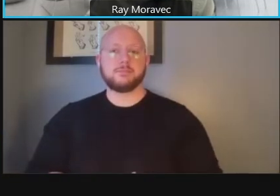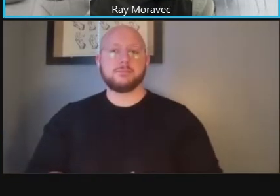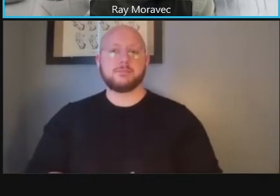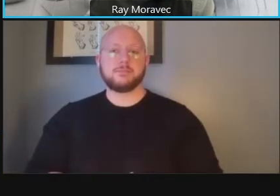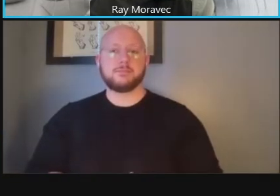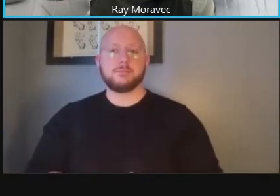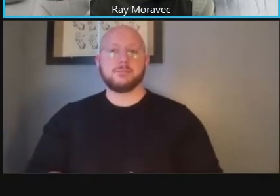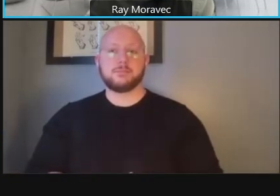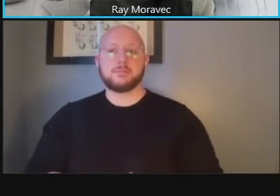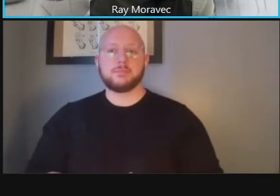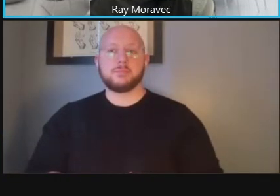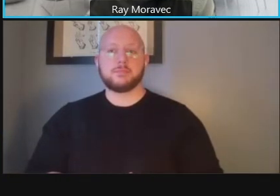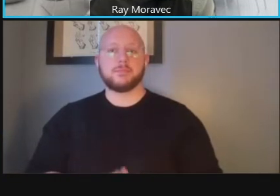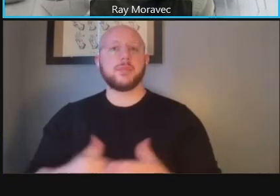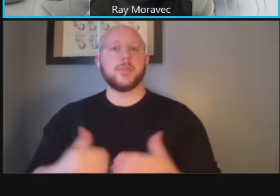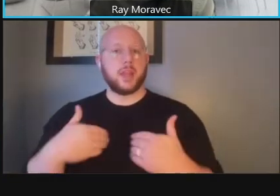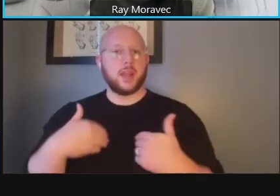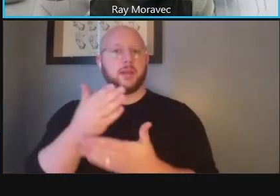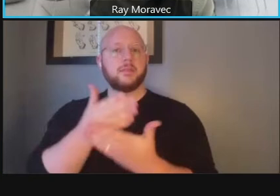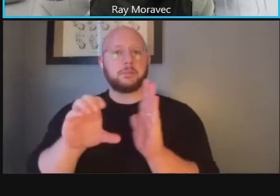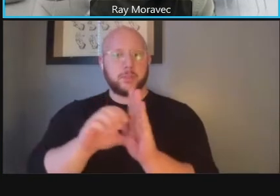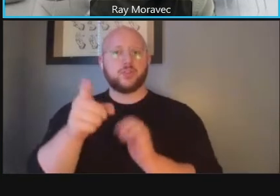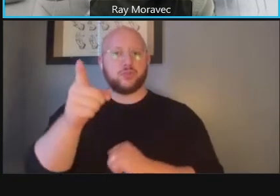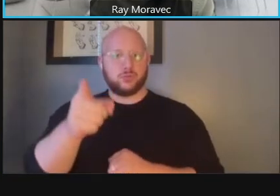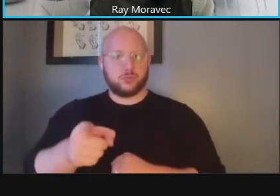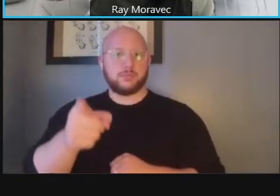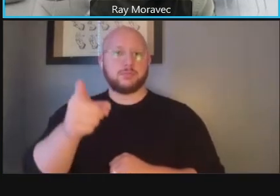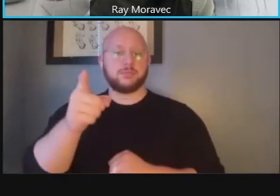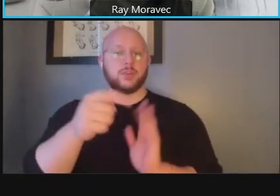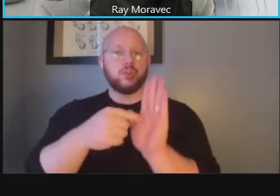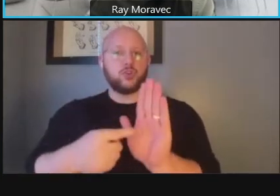and that's a couple pictures showing uh this section of van ness from connecticut to